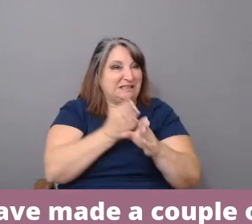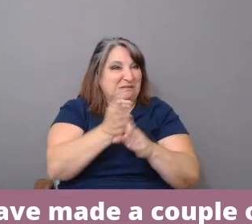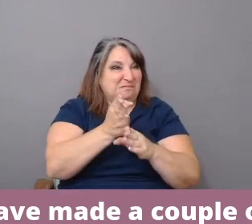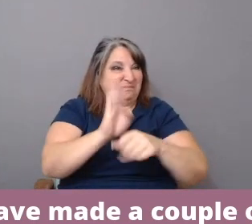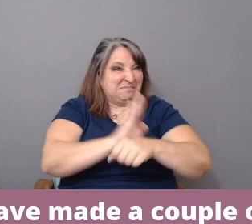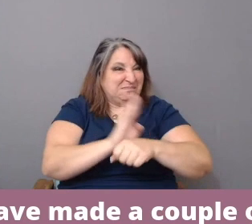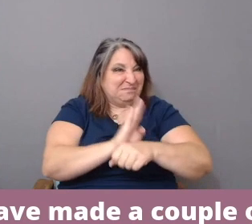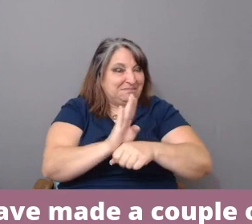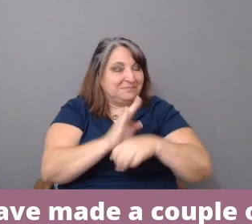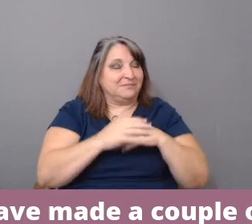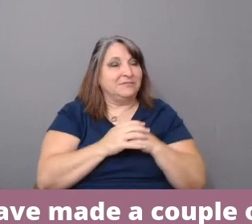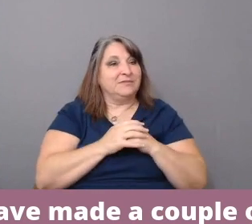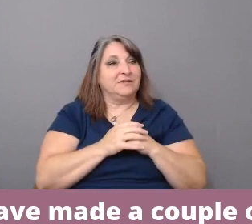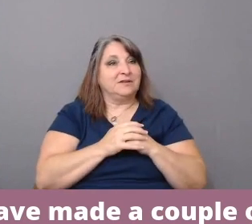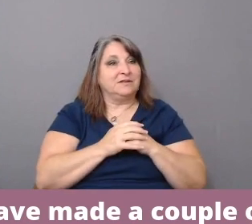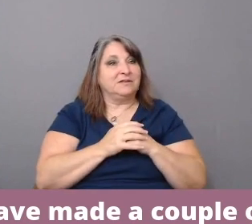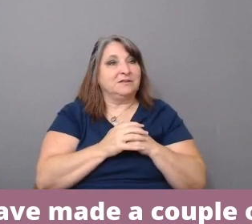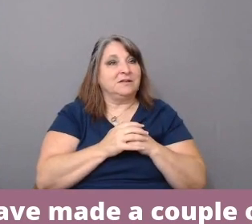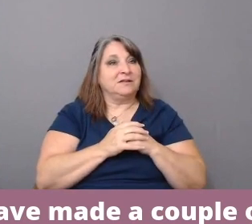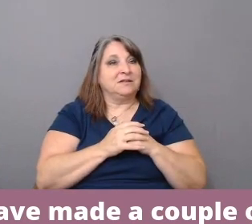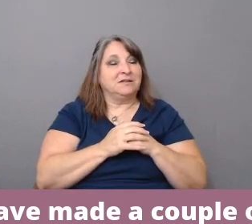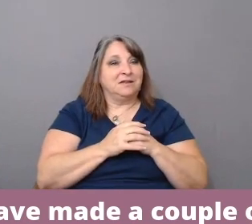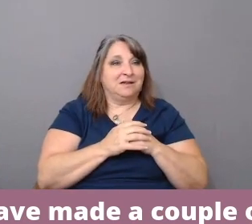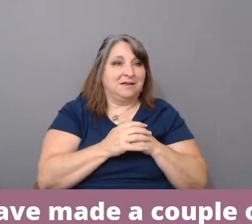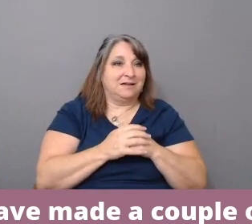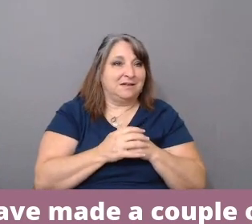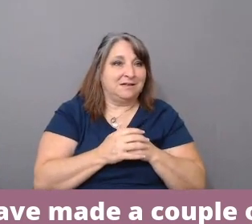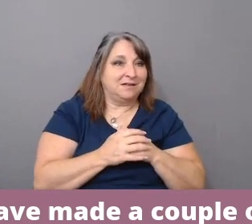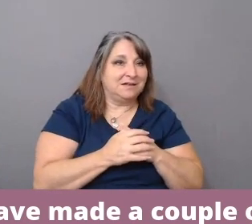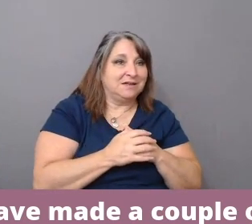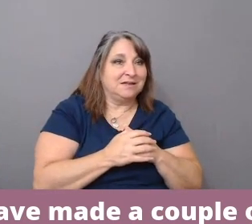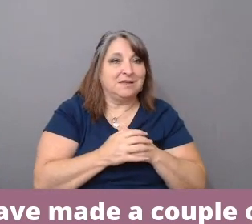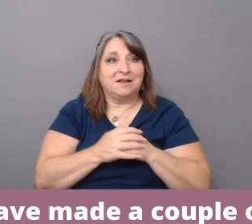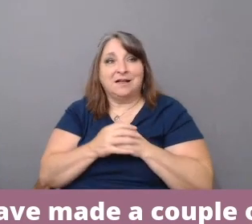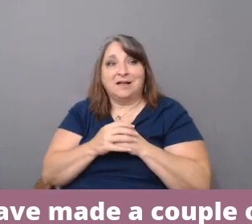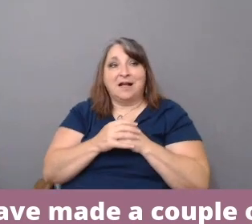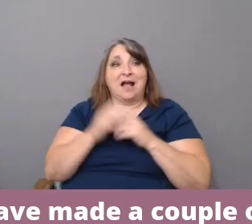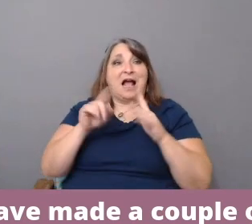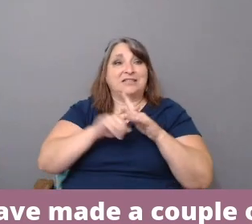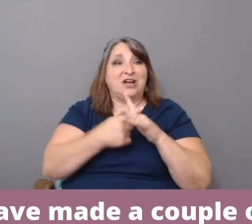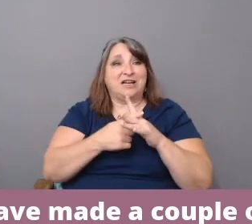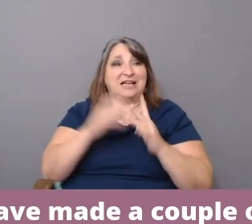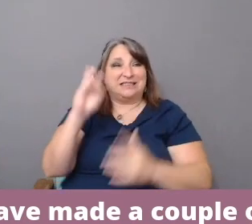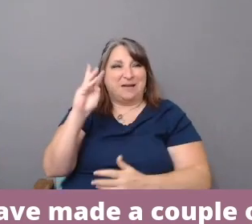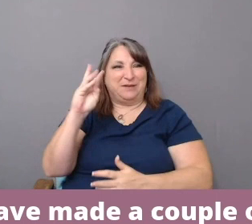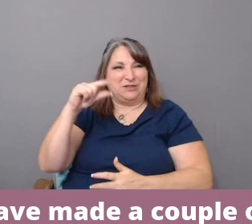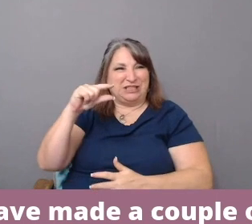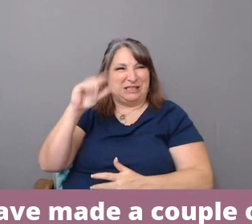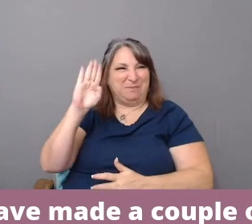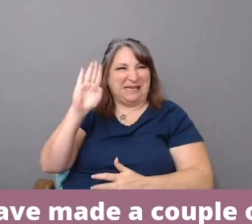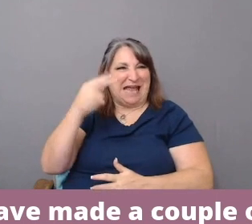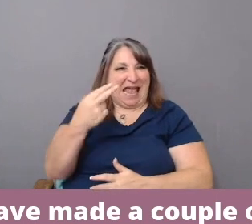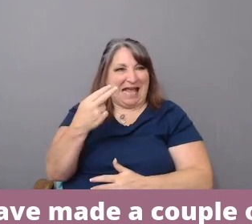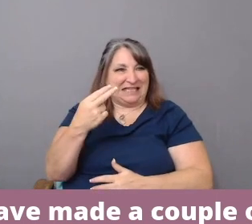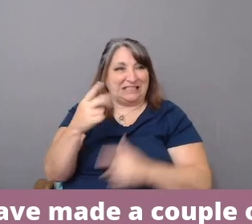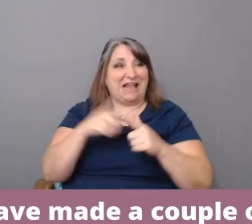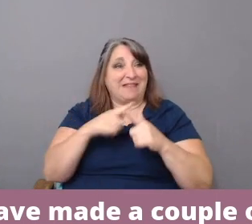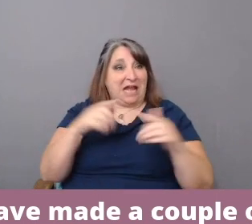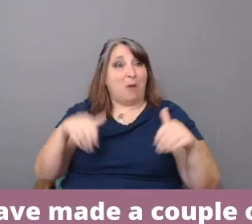I started at WGBH, and I moved to their young international programming.